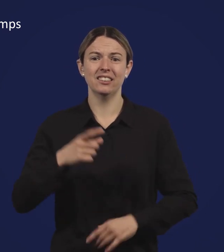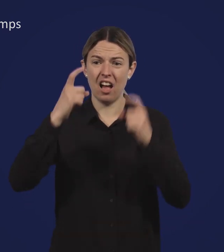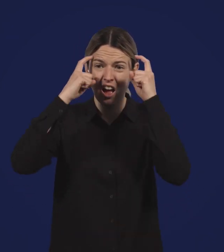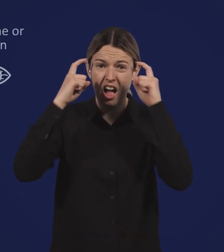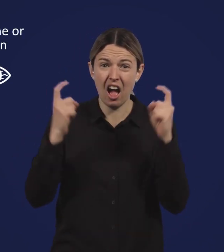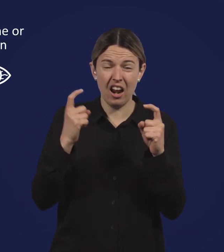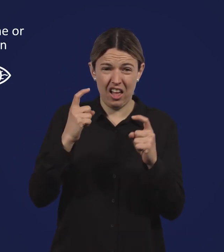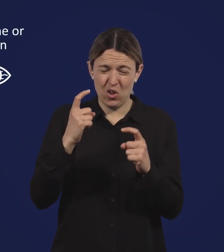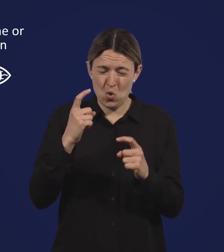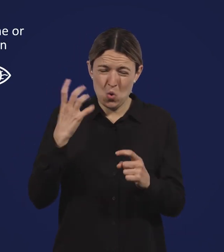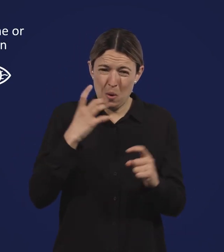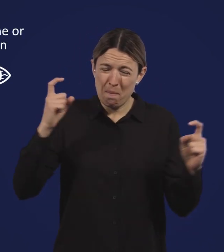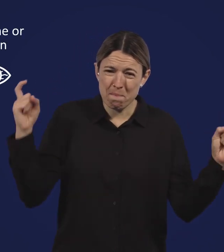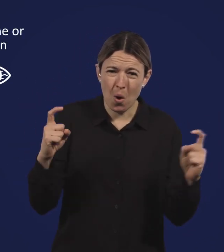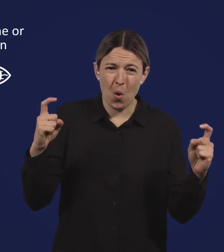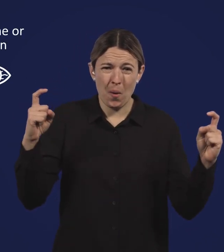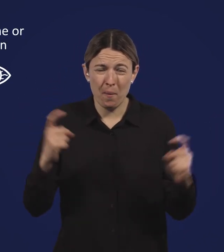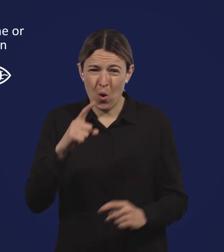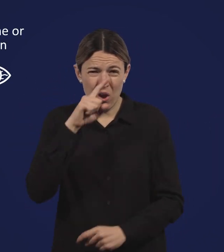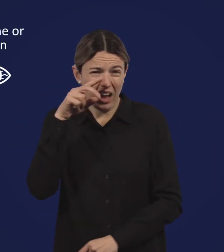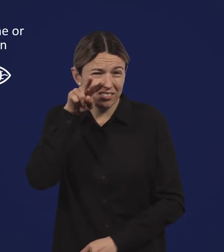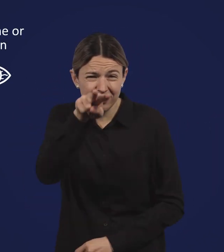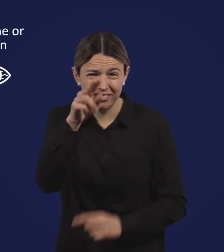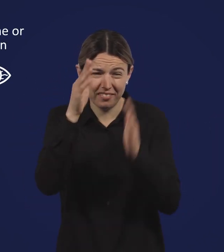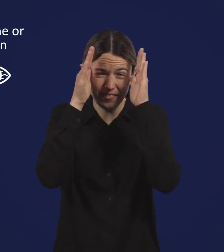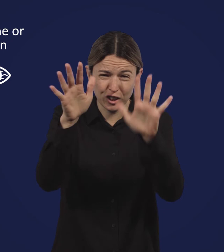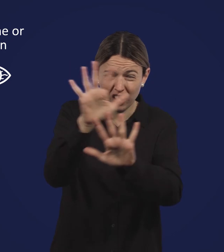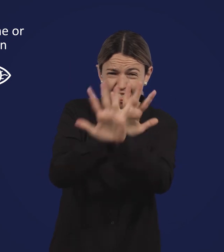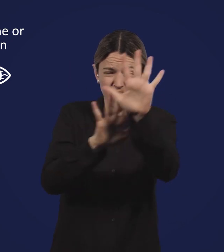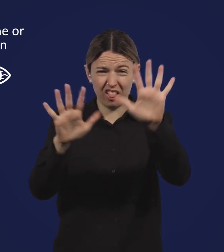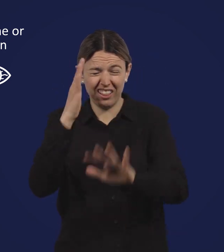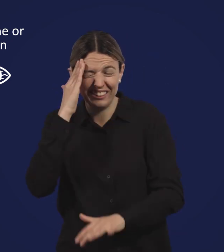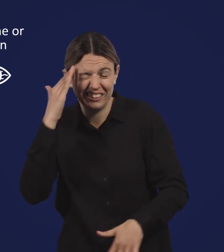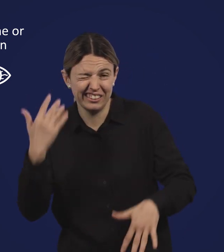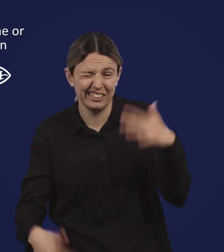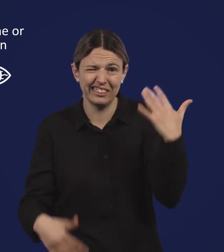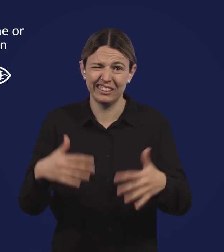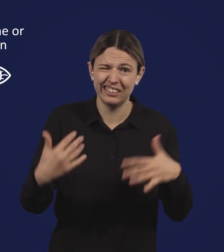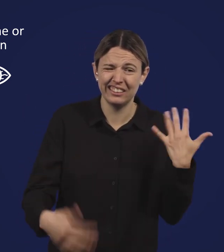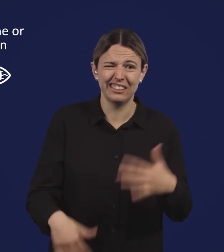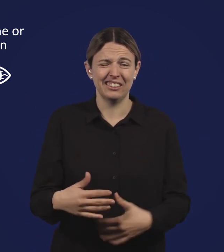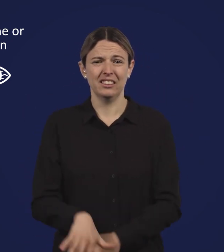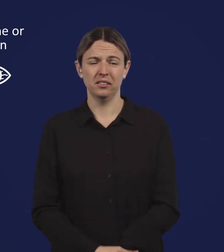Severe headaches or blurred vision;